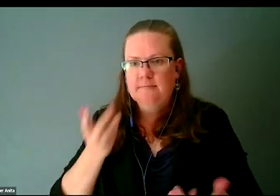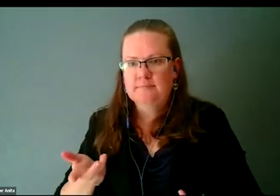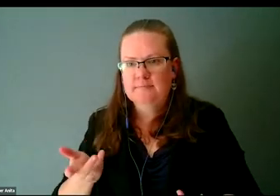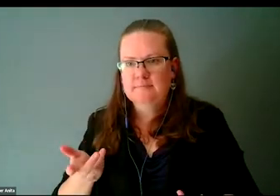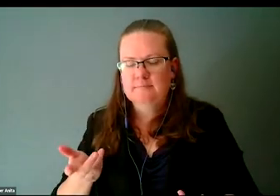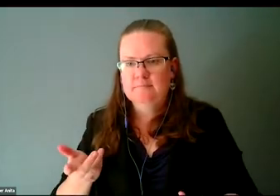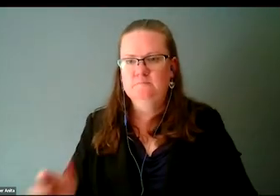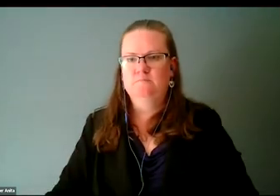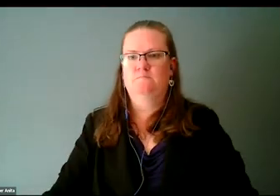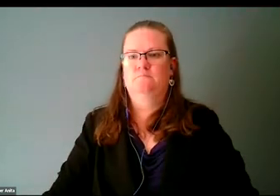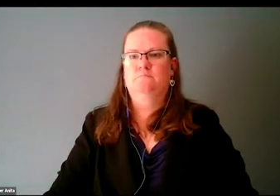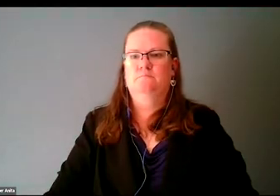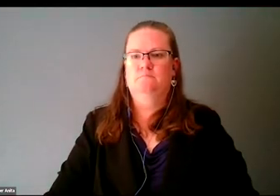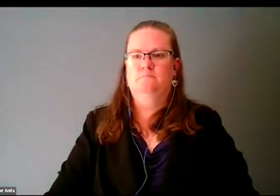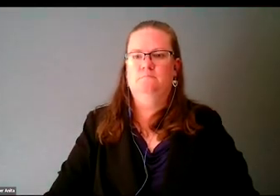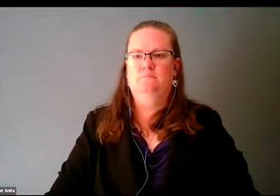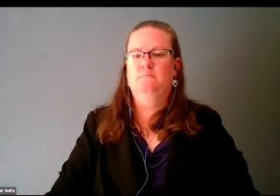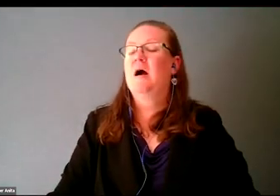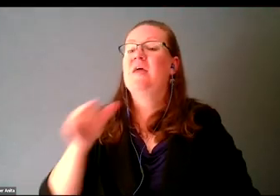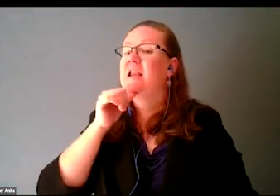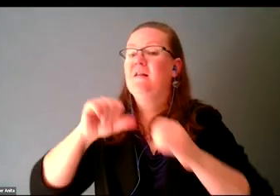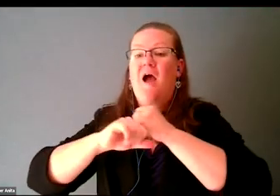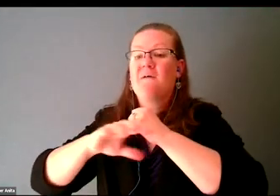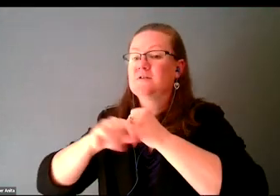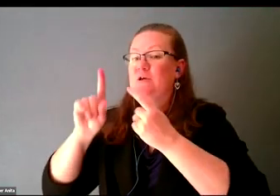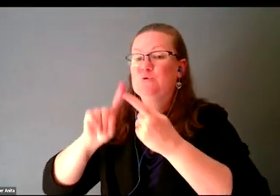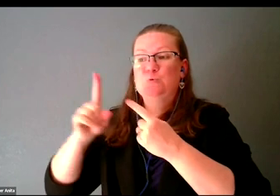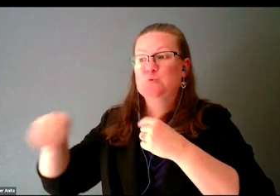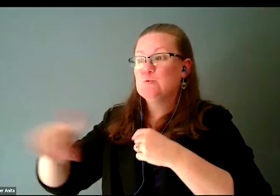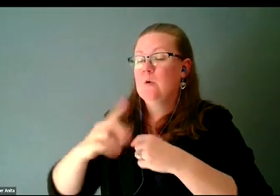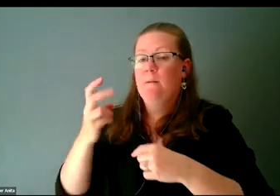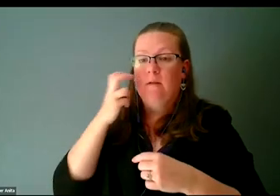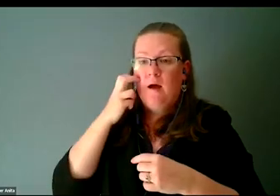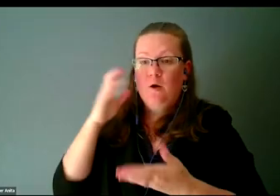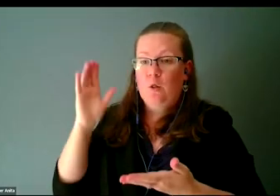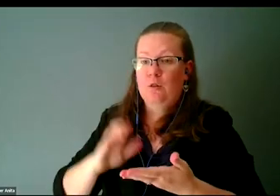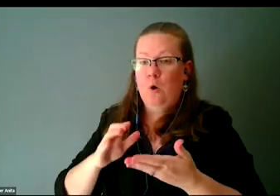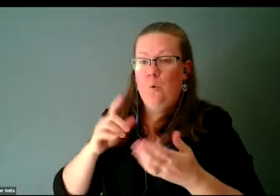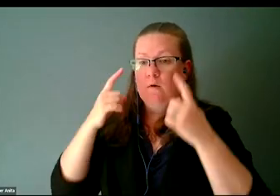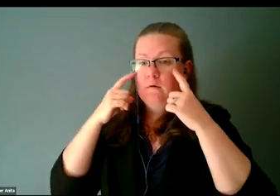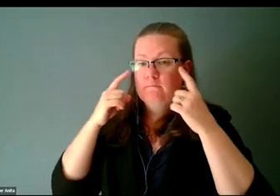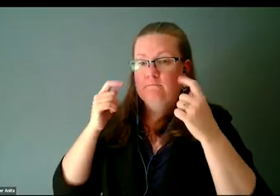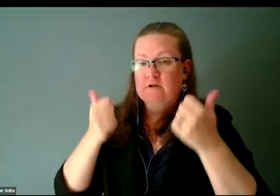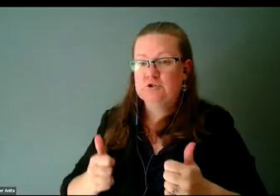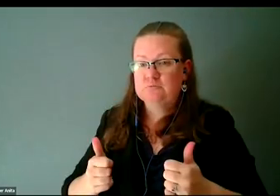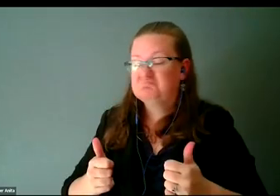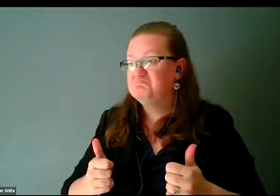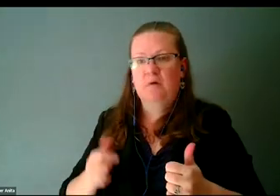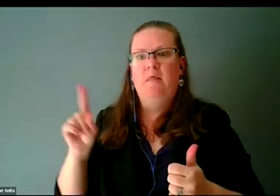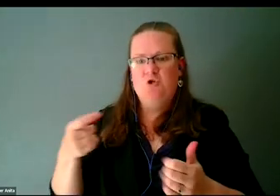They didn't market to blind and low-vision people. They just found out from data for people who reported it.